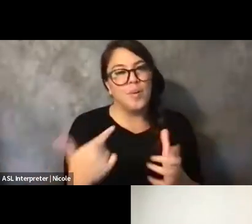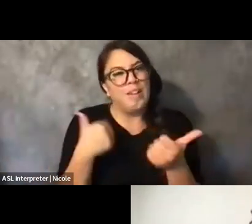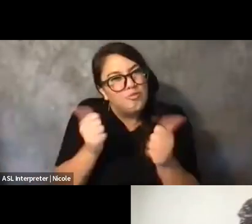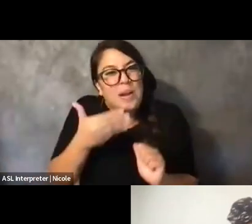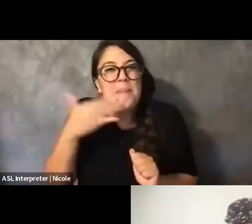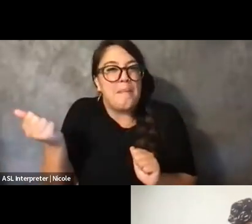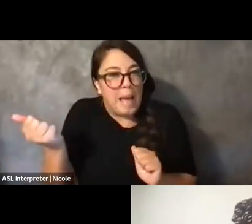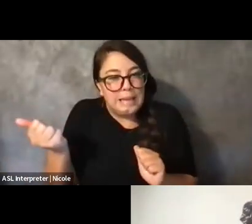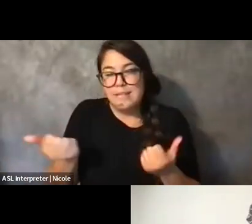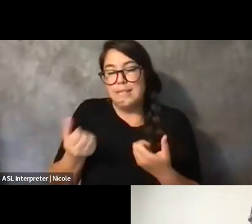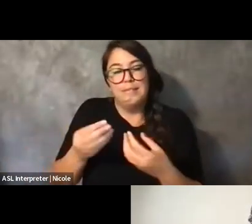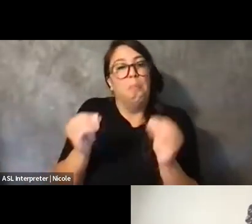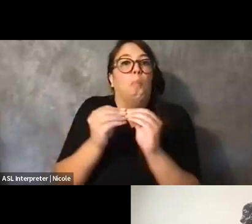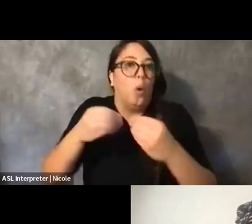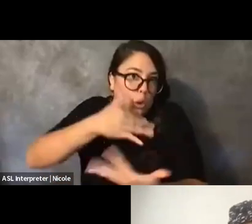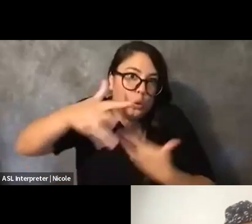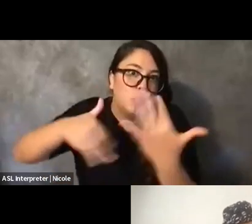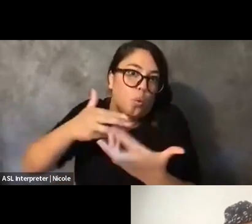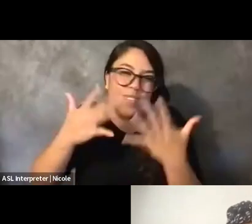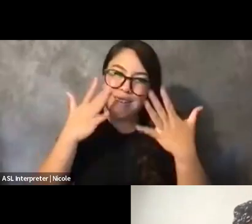but I think that sometimes helps.